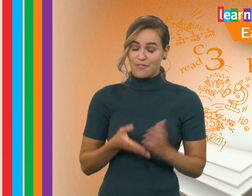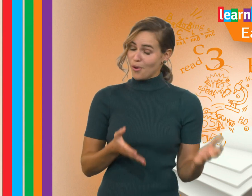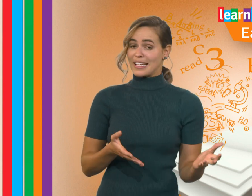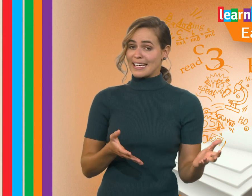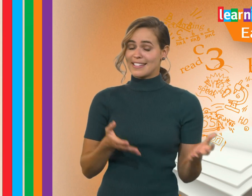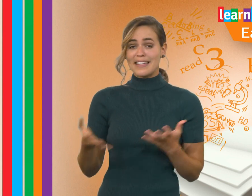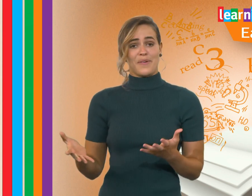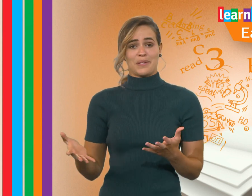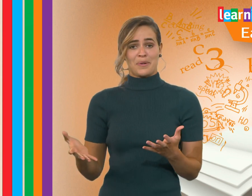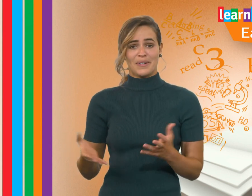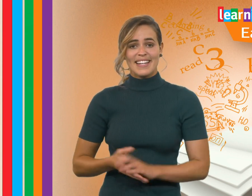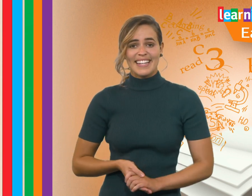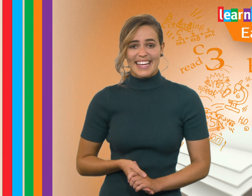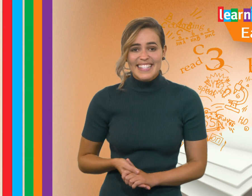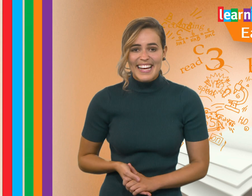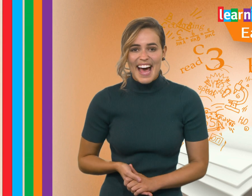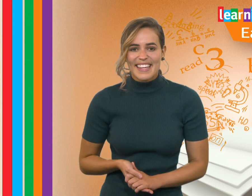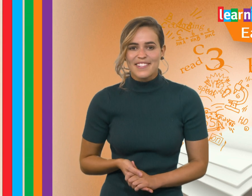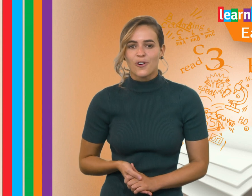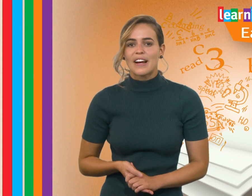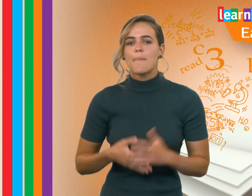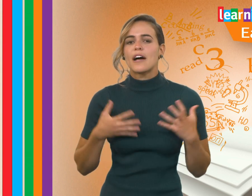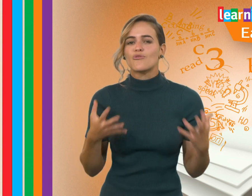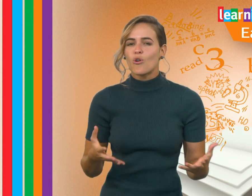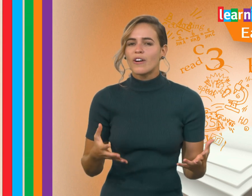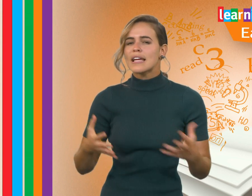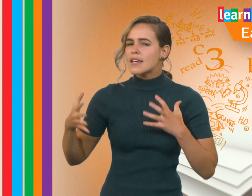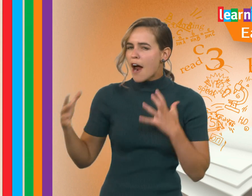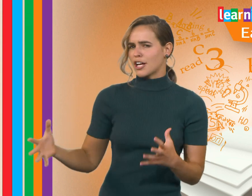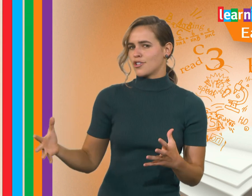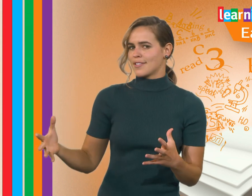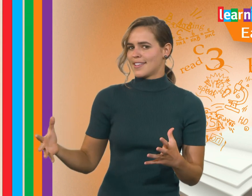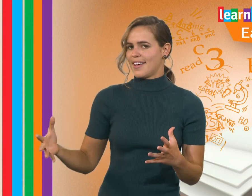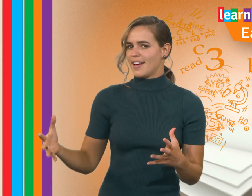for the kids in the hospital. Let’s check out their story about drawing caricatures.